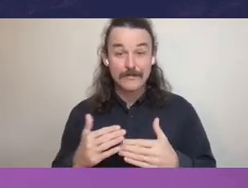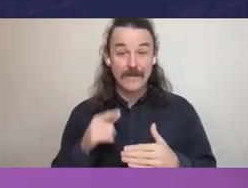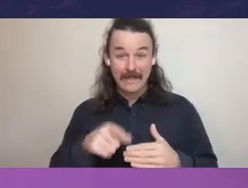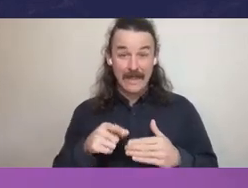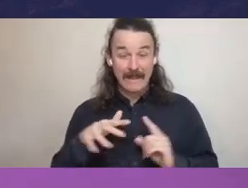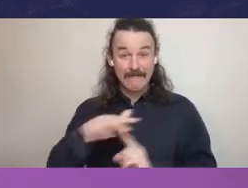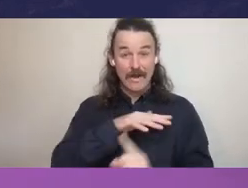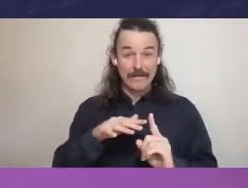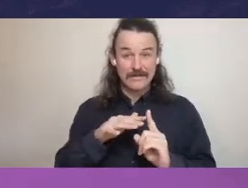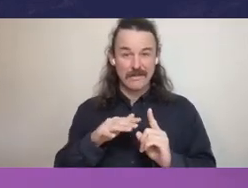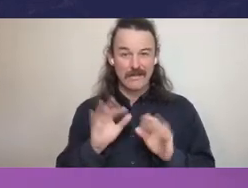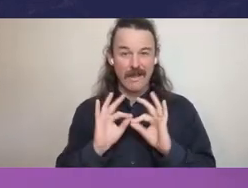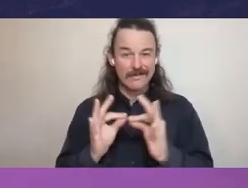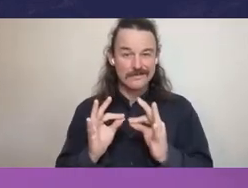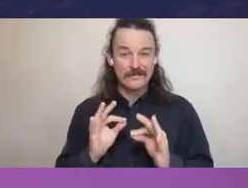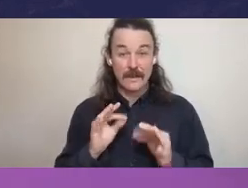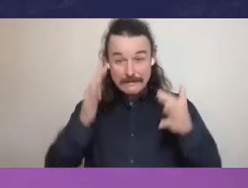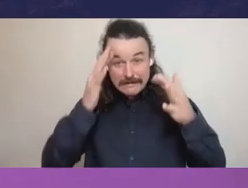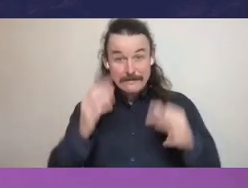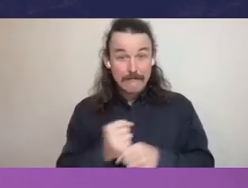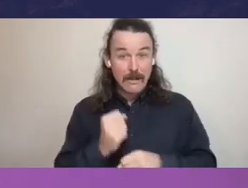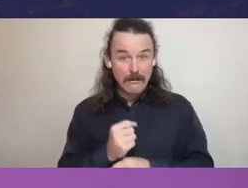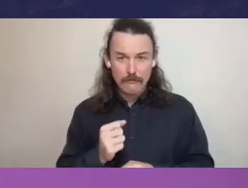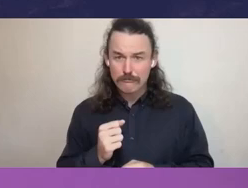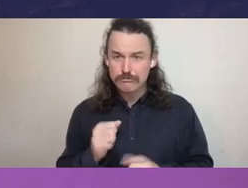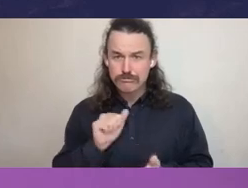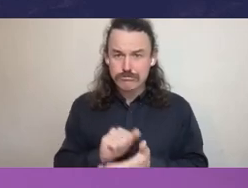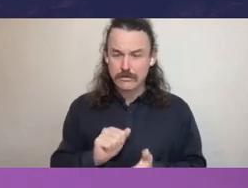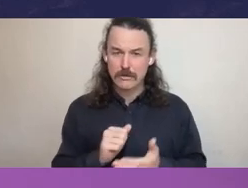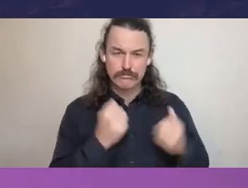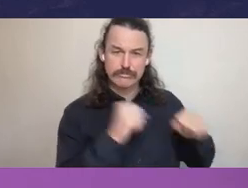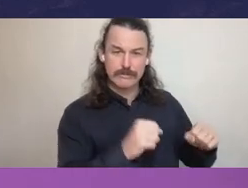Where it went horribly wrong was their failure to consult and communicate.